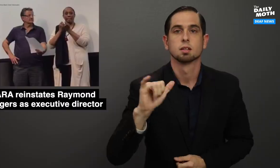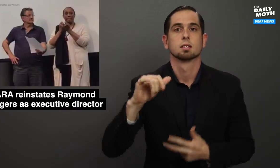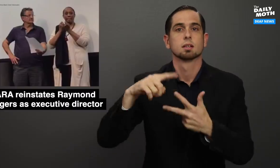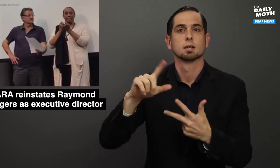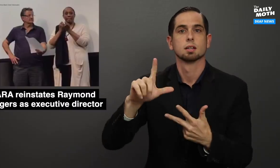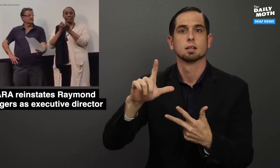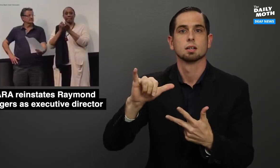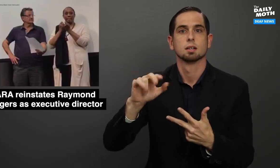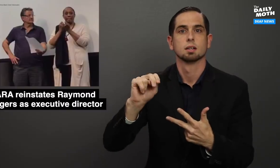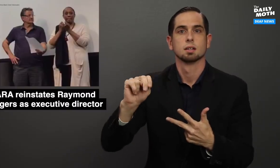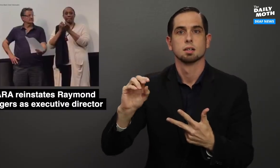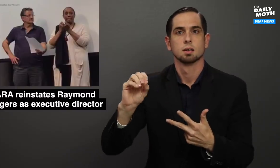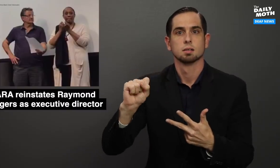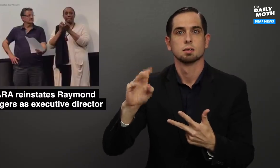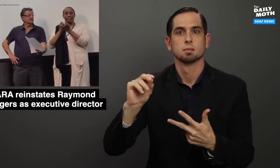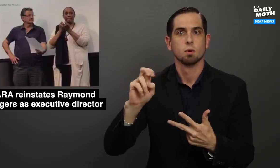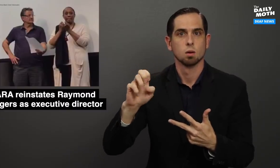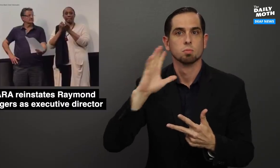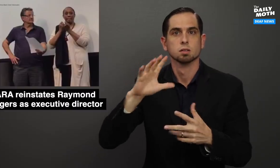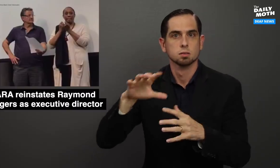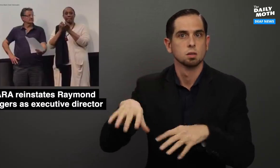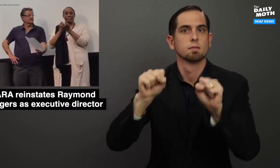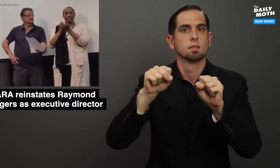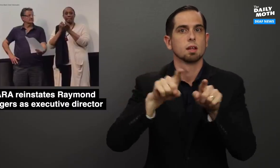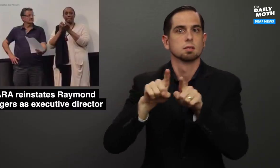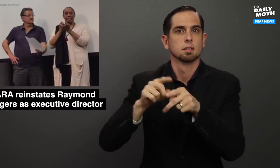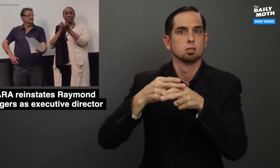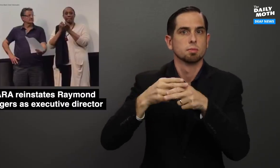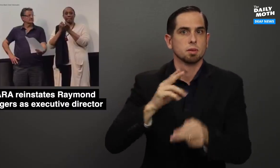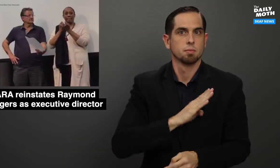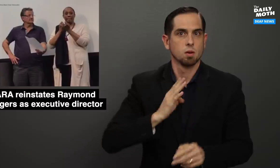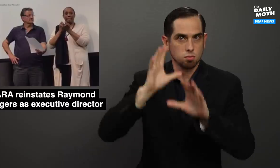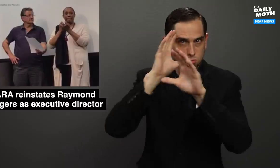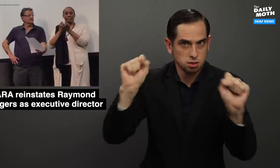that Liann Osborne would take over as interim board